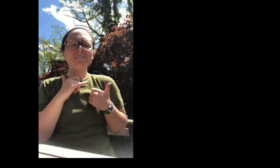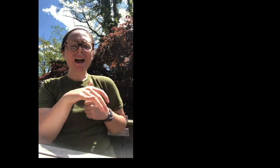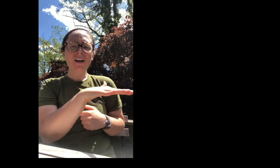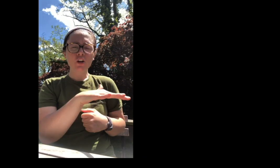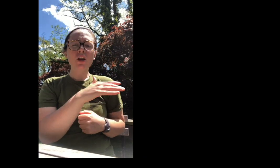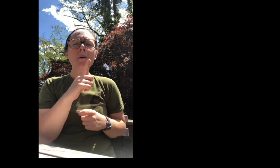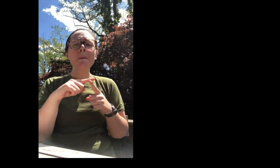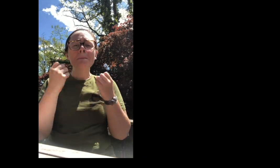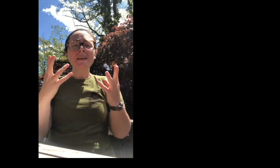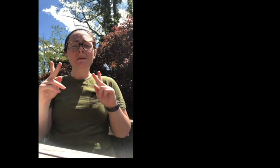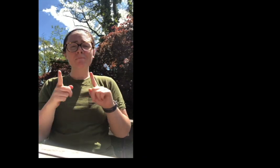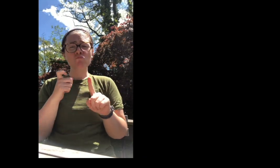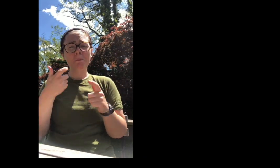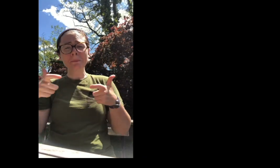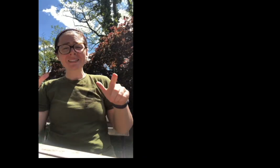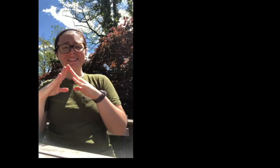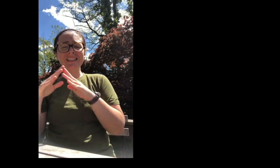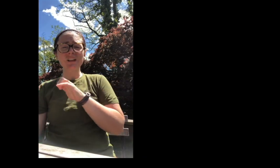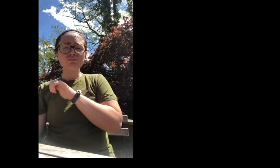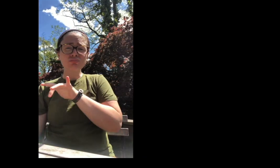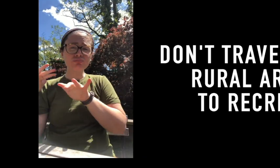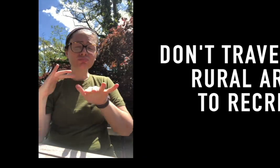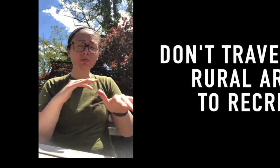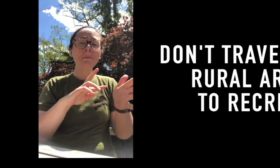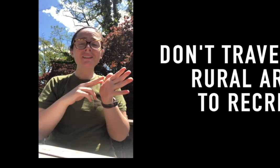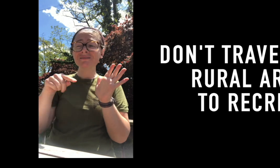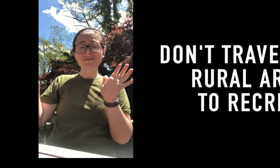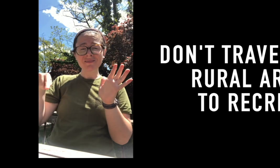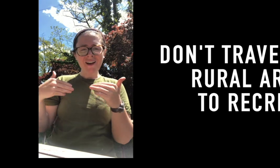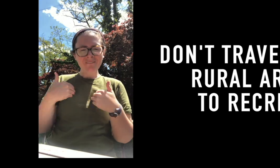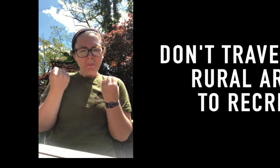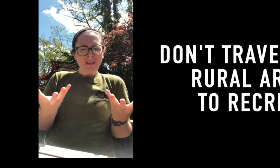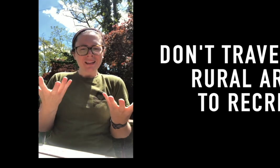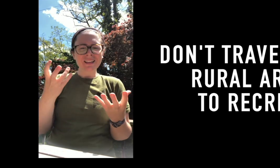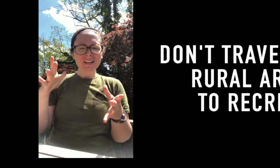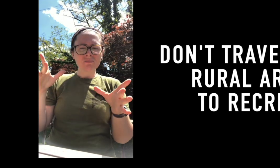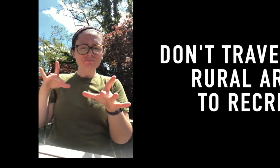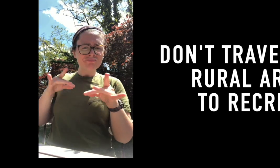and park visitors are coming from cities or urban areas and those visitors may be coming from high risk areas,